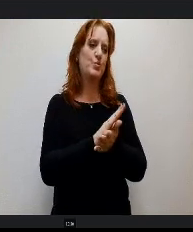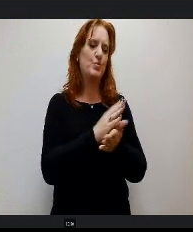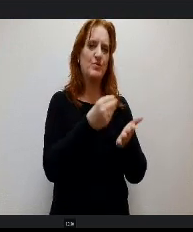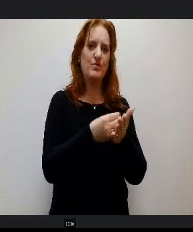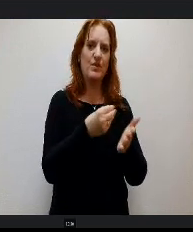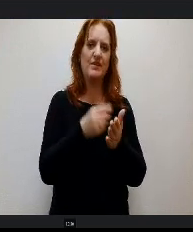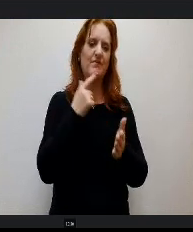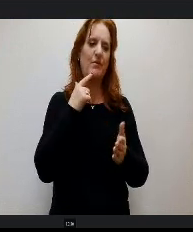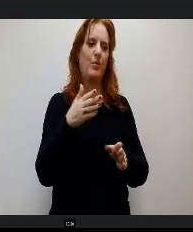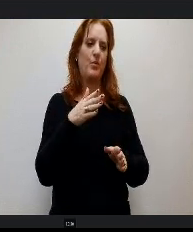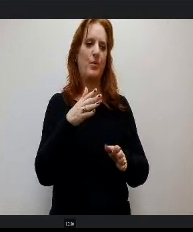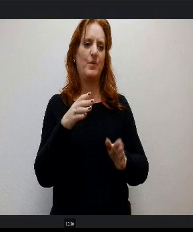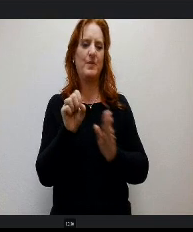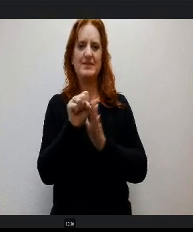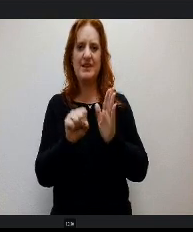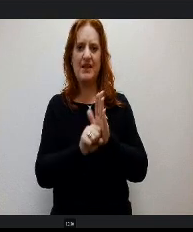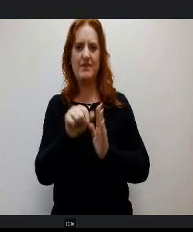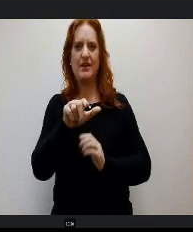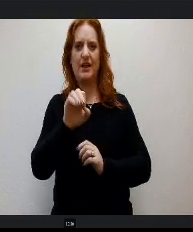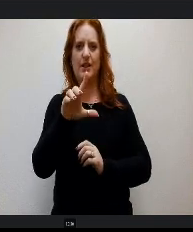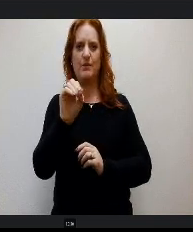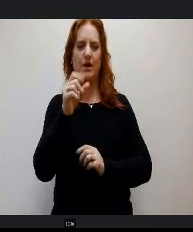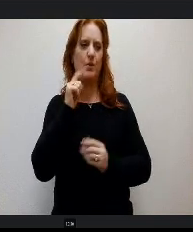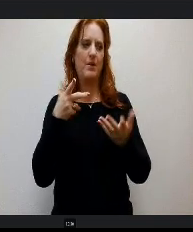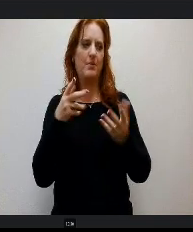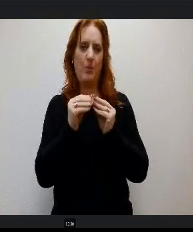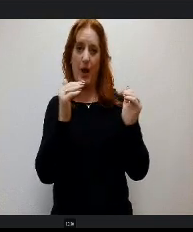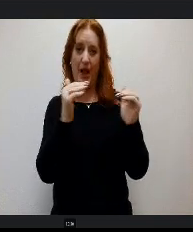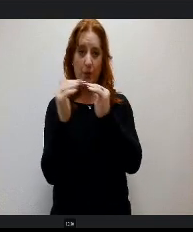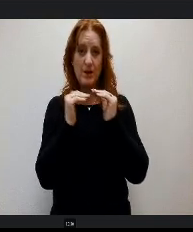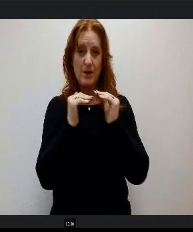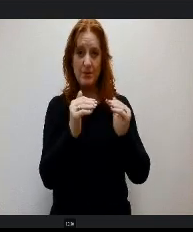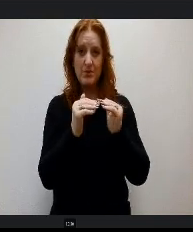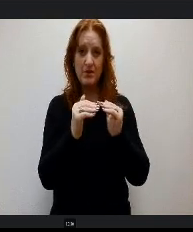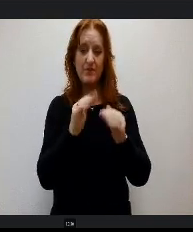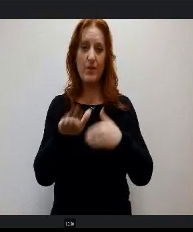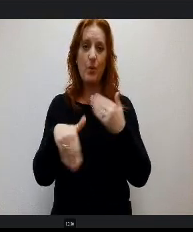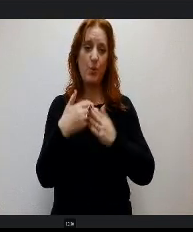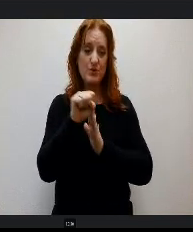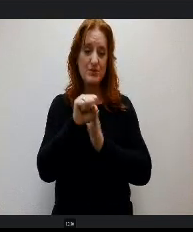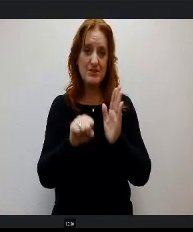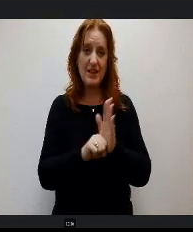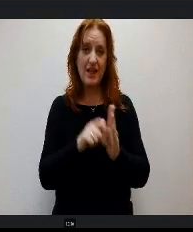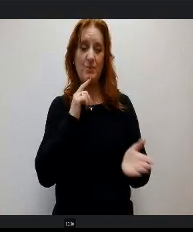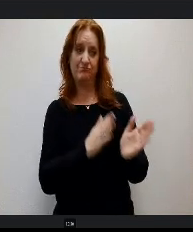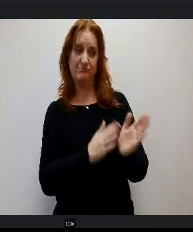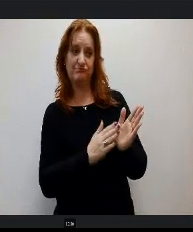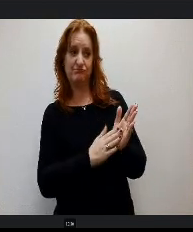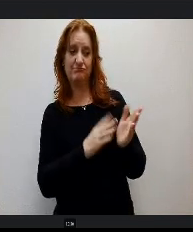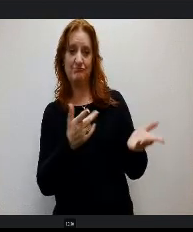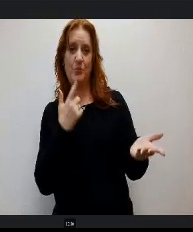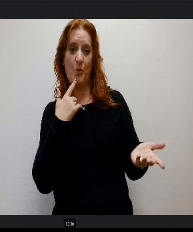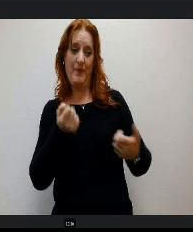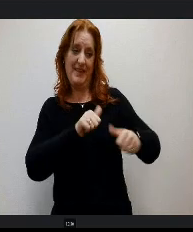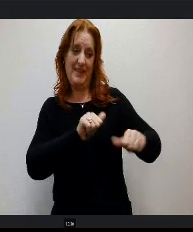a bit more equitable and d so I commend the efforts of Representatives McCluskey and